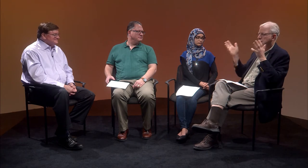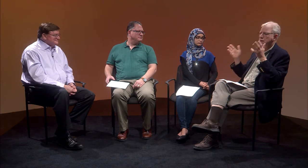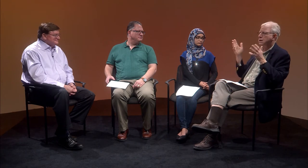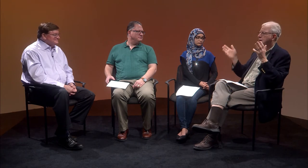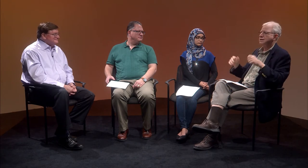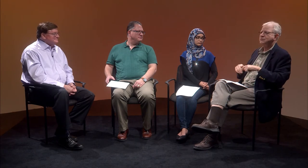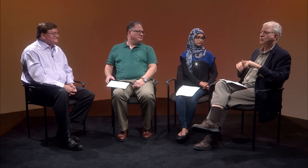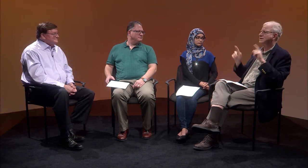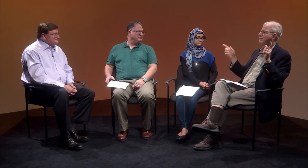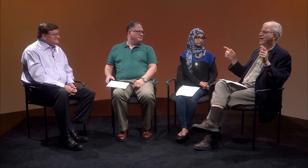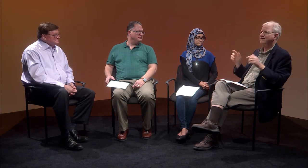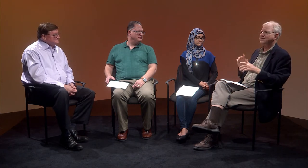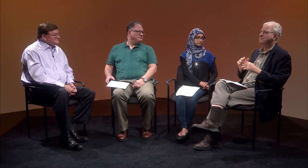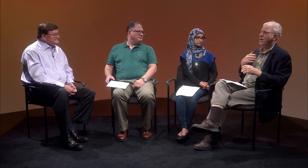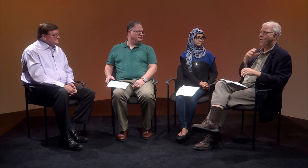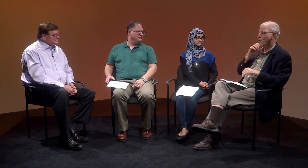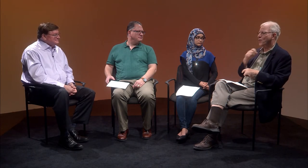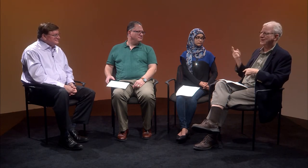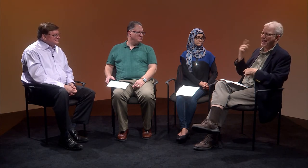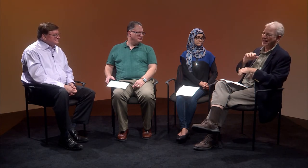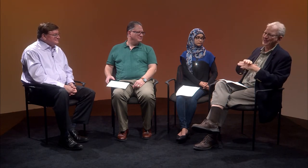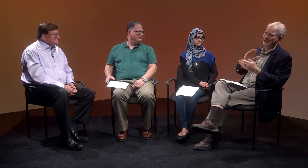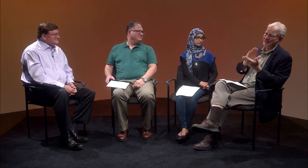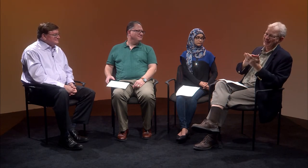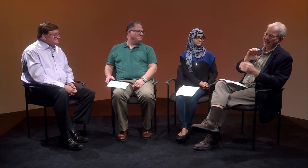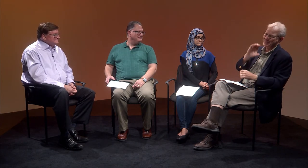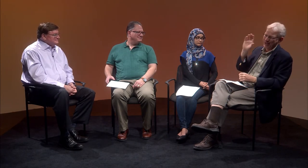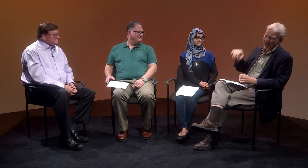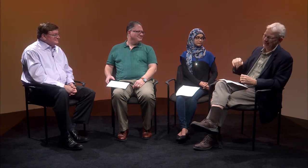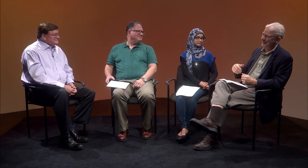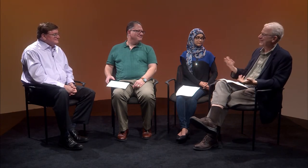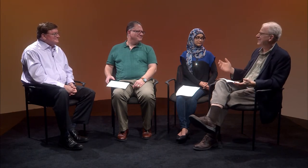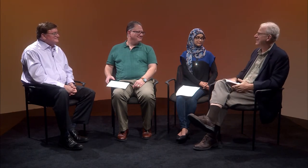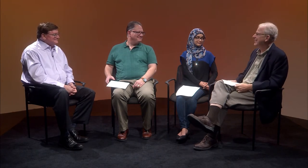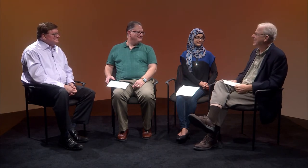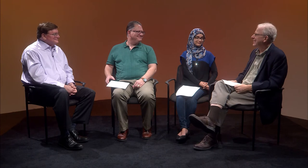It was very different than my old schooling days back in Chicago.